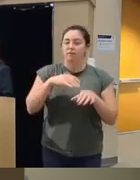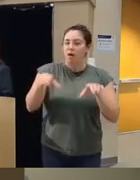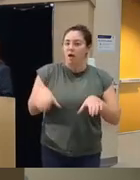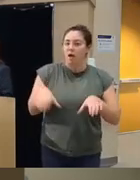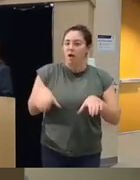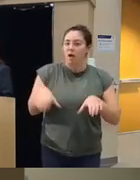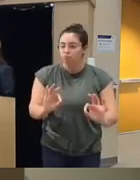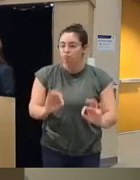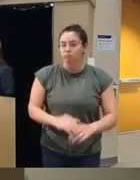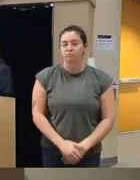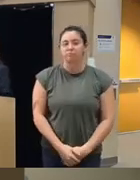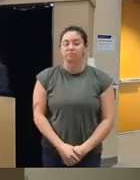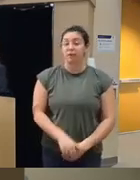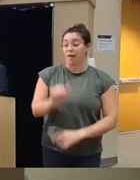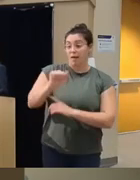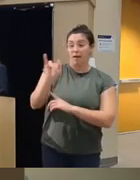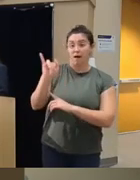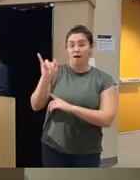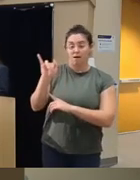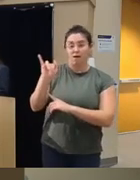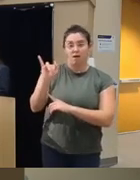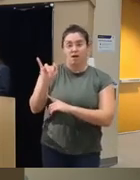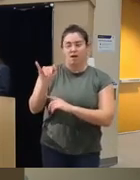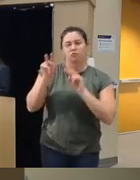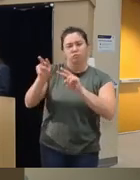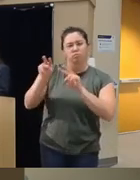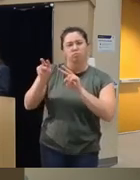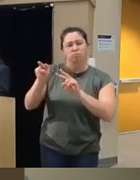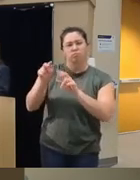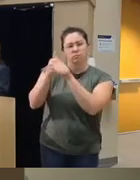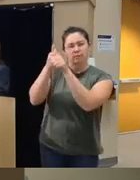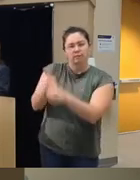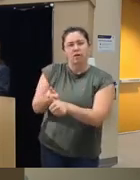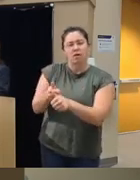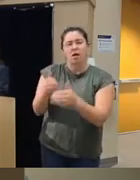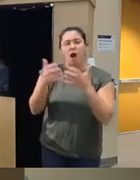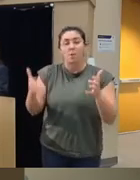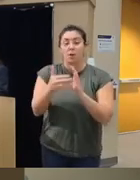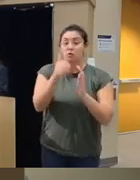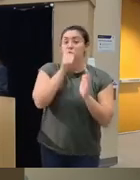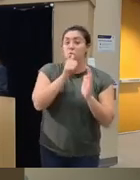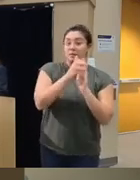or not because with the AI in the future it can keep track of what coping skills led to positive